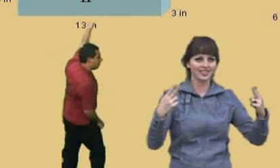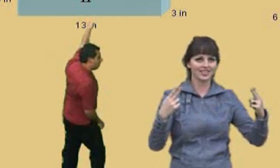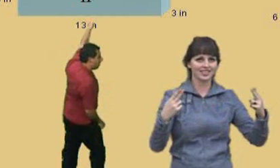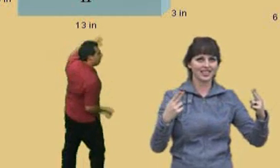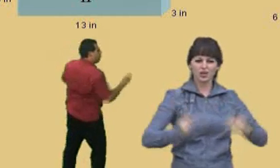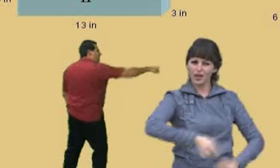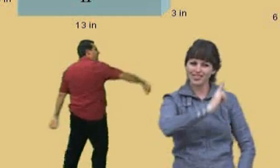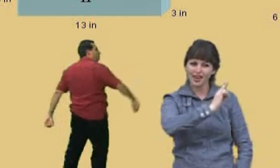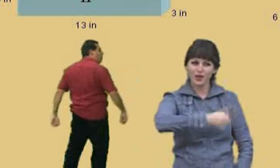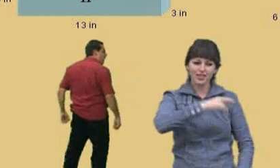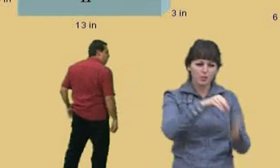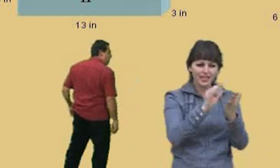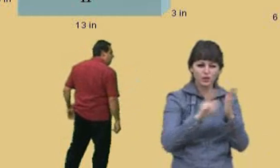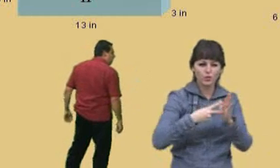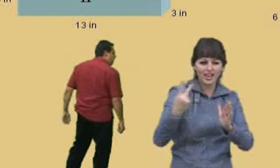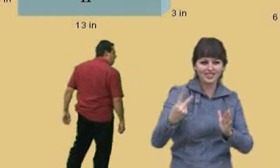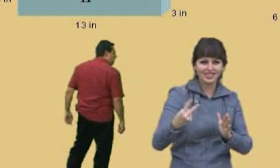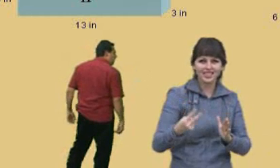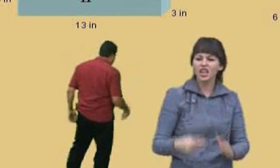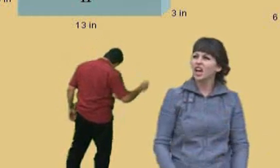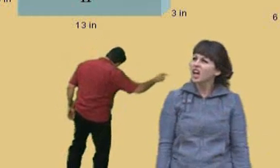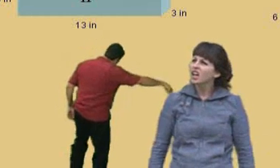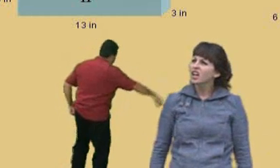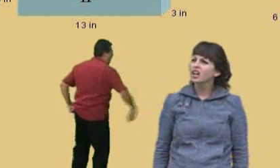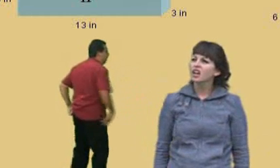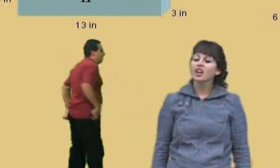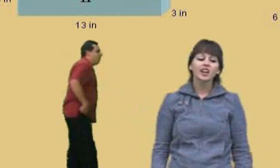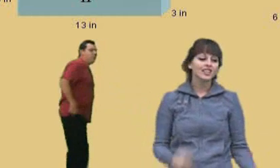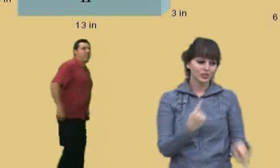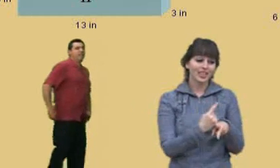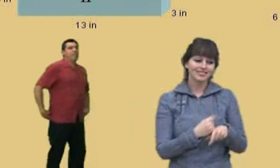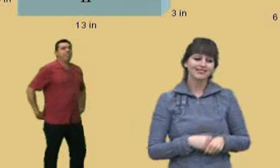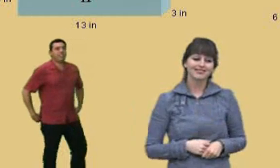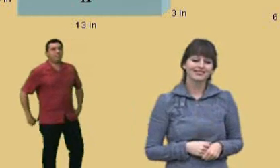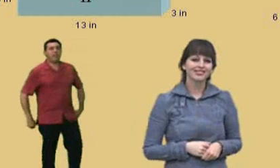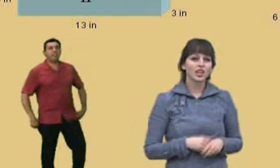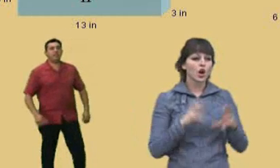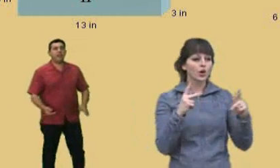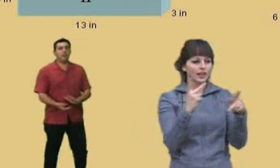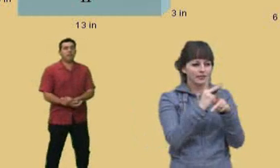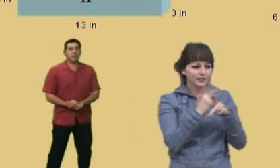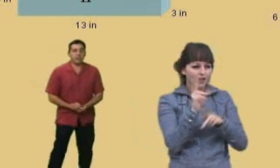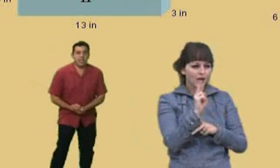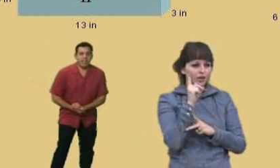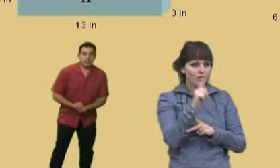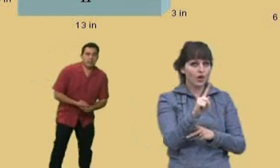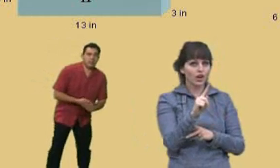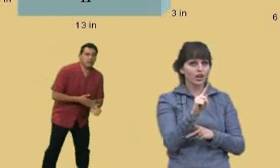Write it down twice! That's right. Okay, now let's find the volume for rectangular solid one.